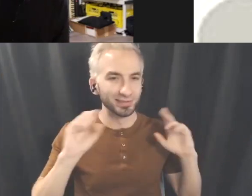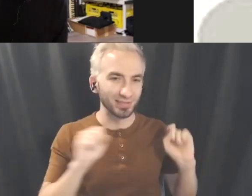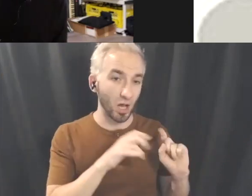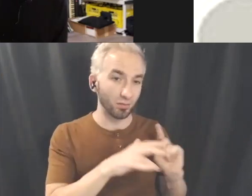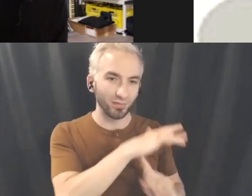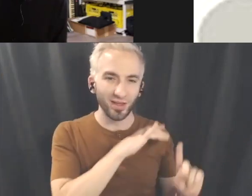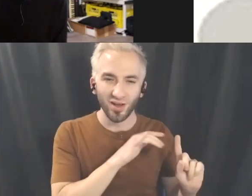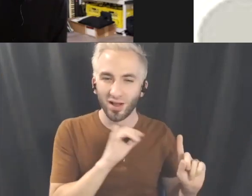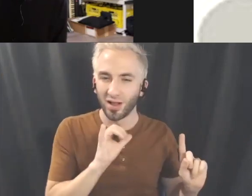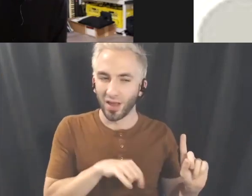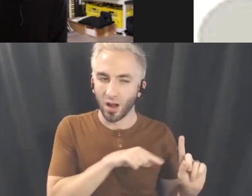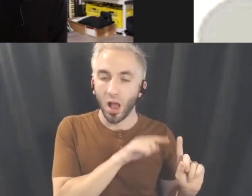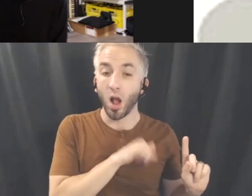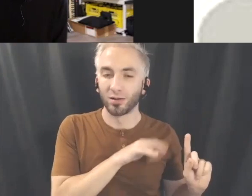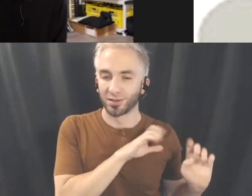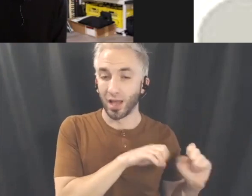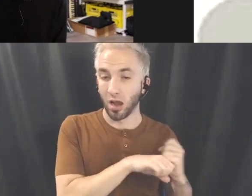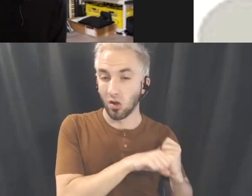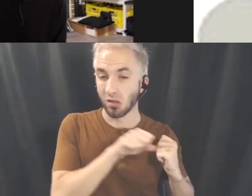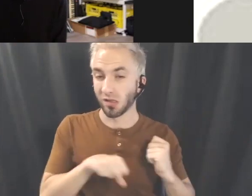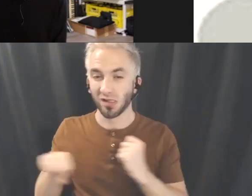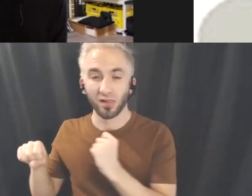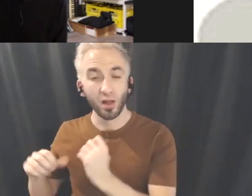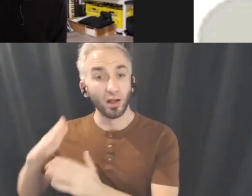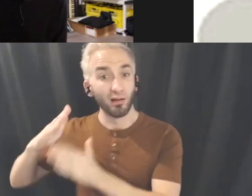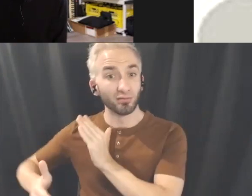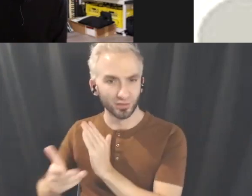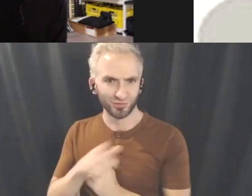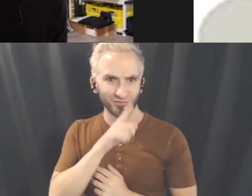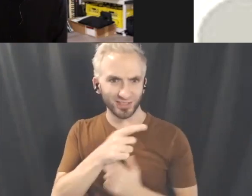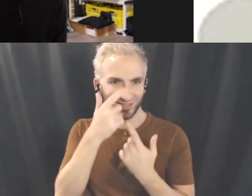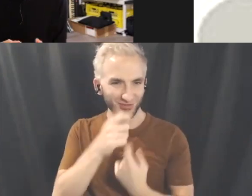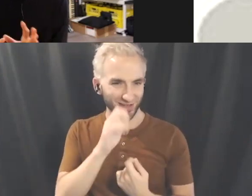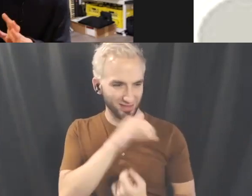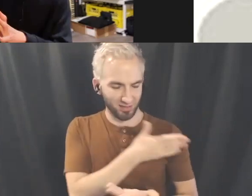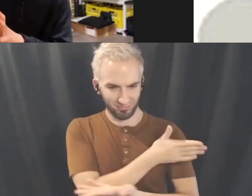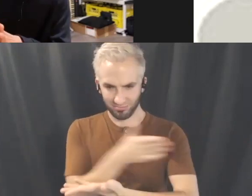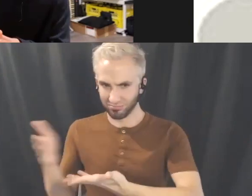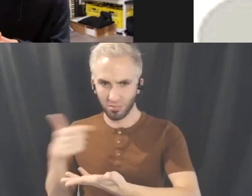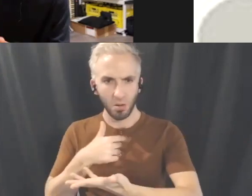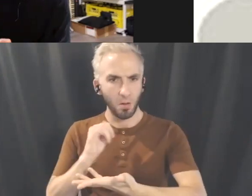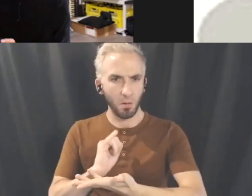And it's very interesting because it kind of tells me that when I finish making music